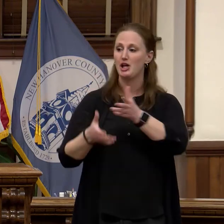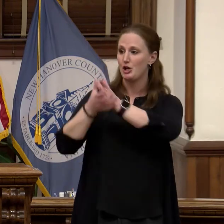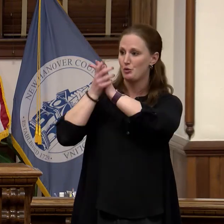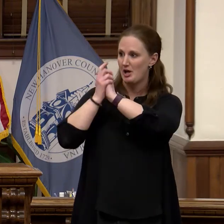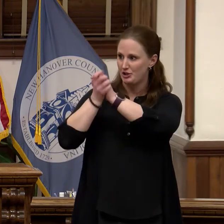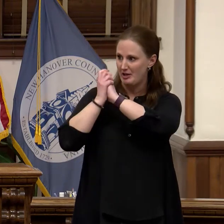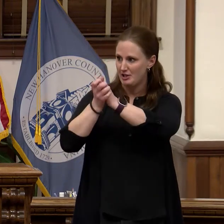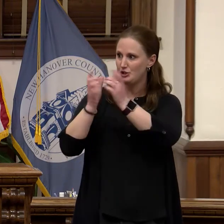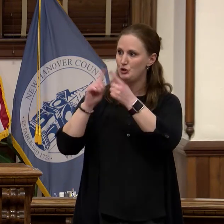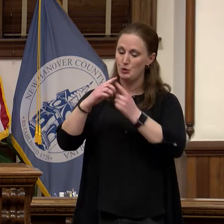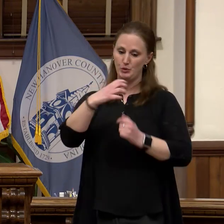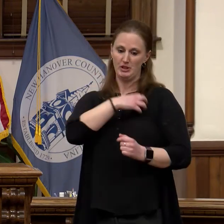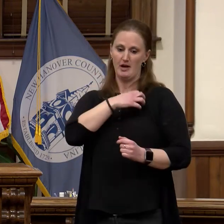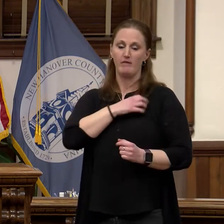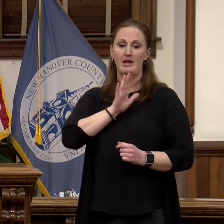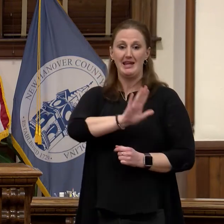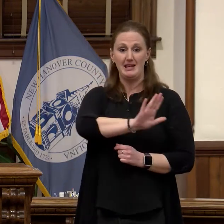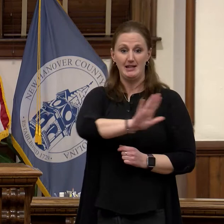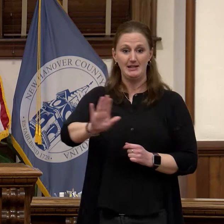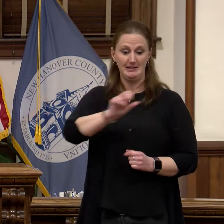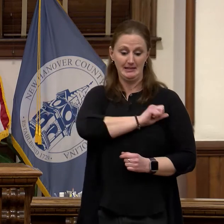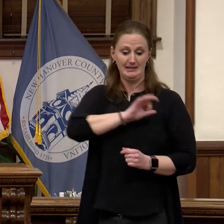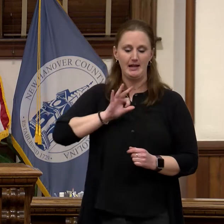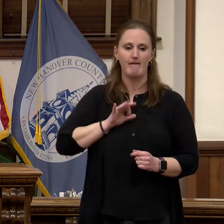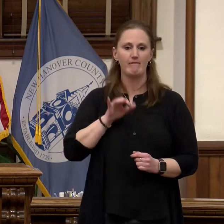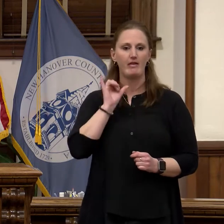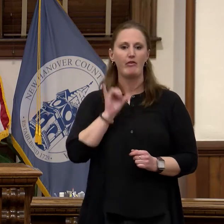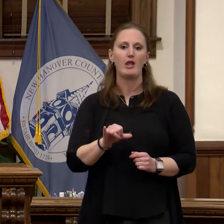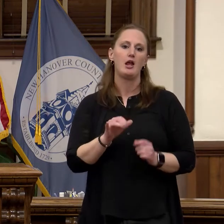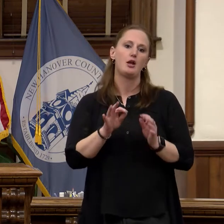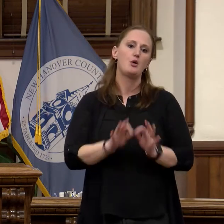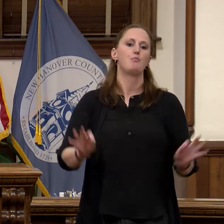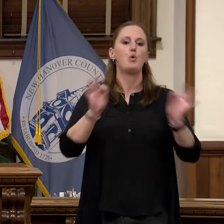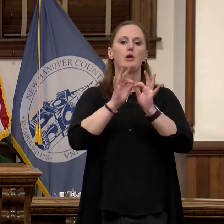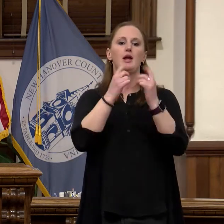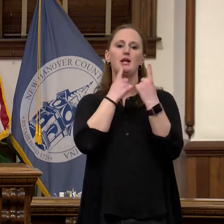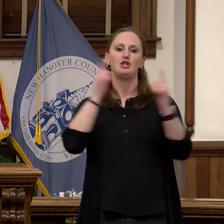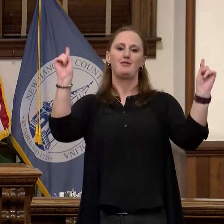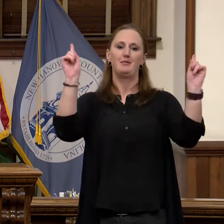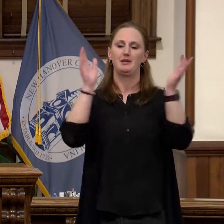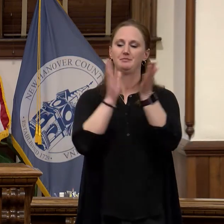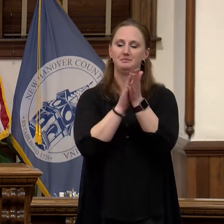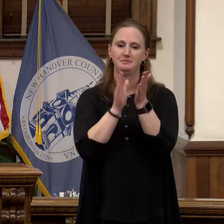the sheriff and his staff on this important achievement.